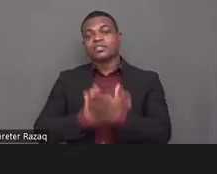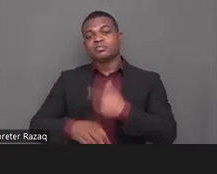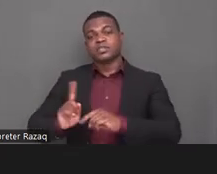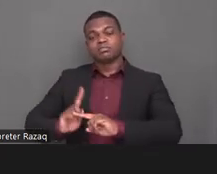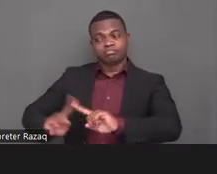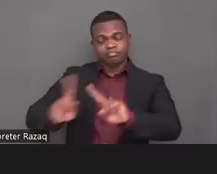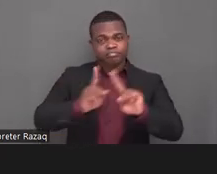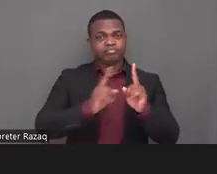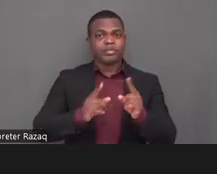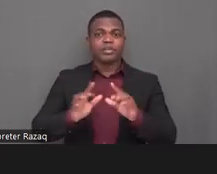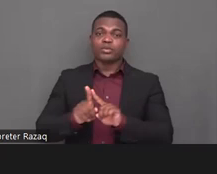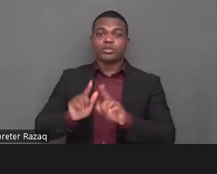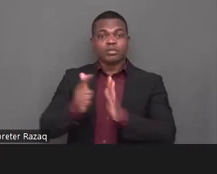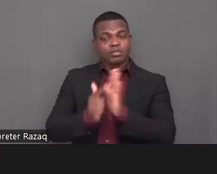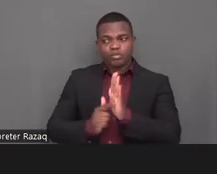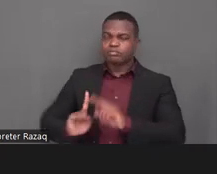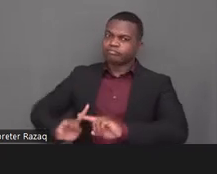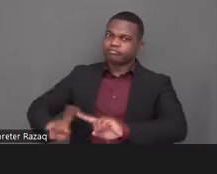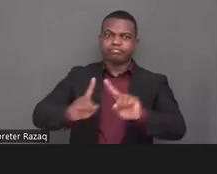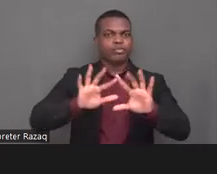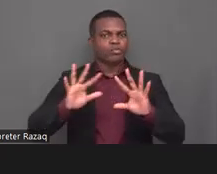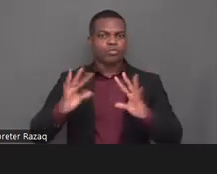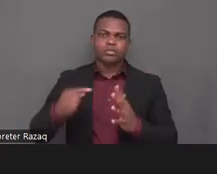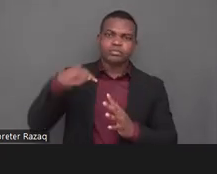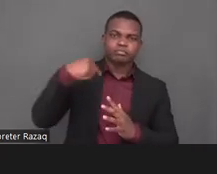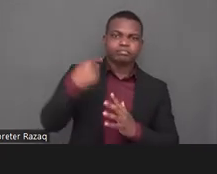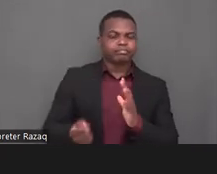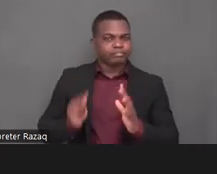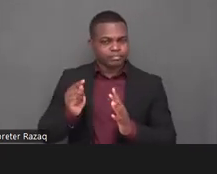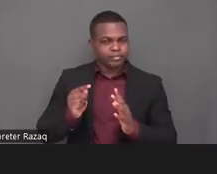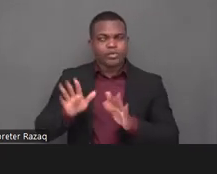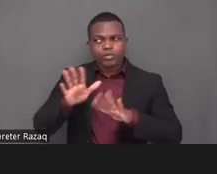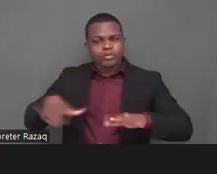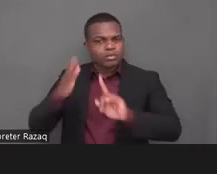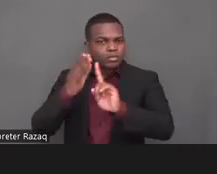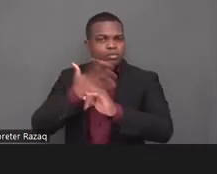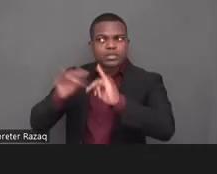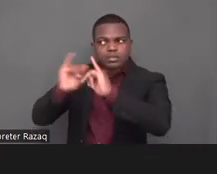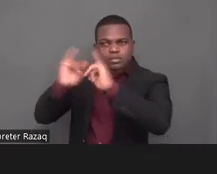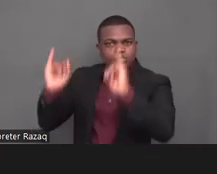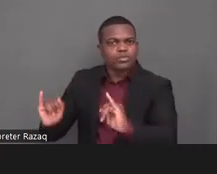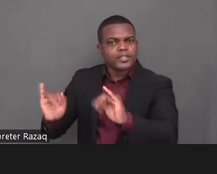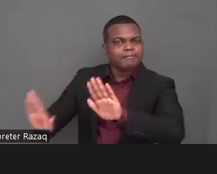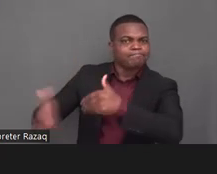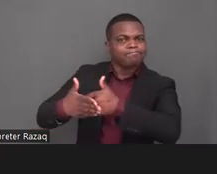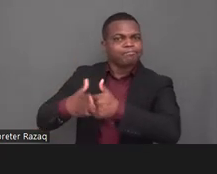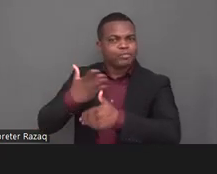who get entangled after their you know release in a web of unfavorable legal prohibitions